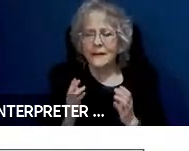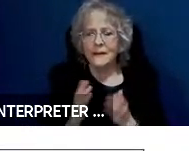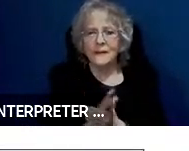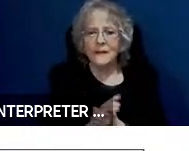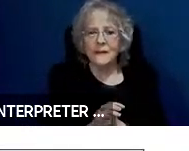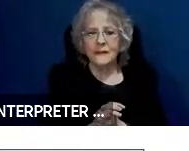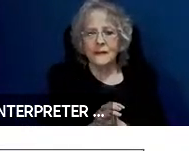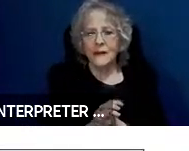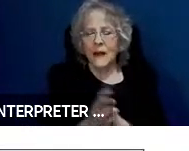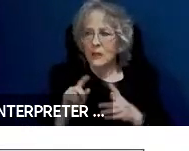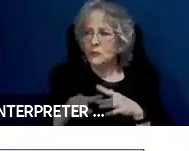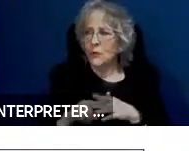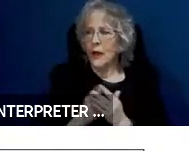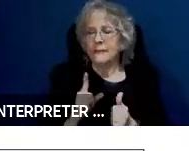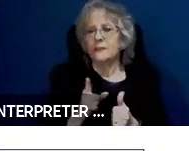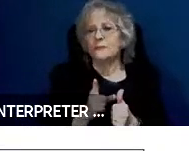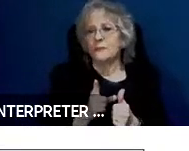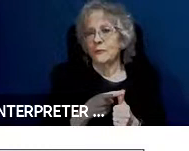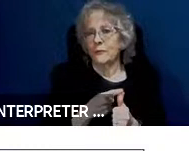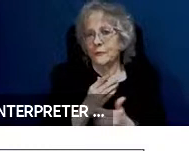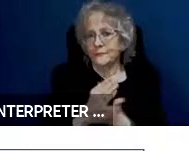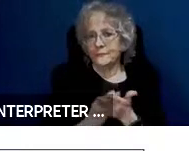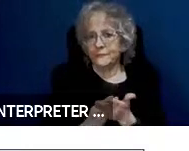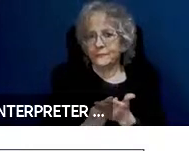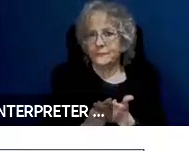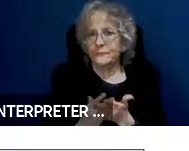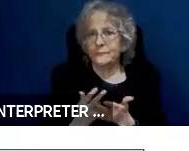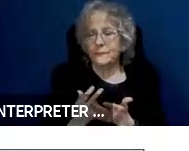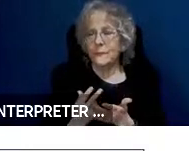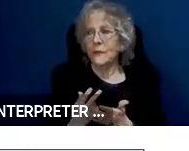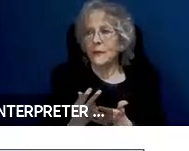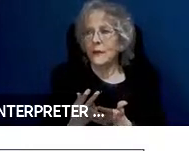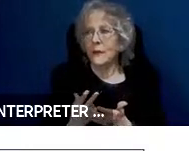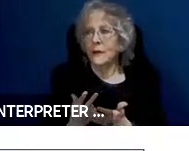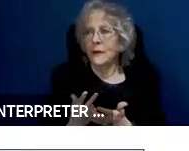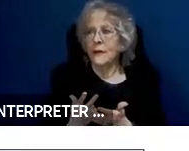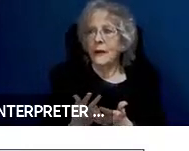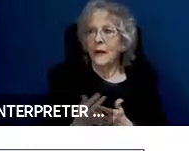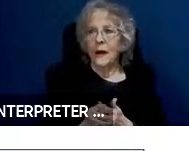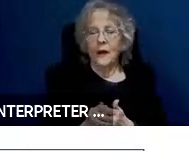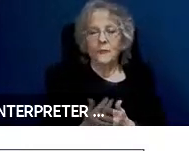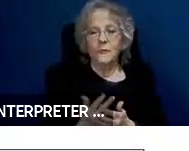section to summarize the three indicia of a communication. The first one is a